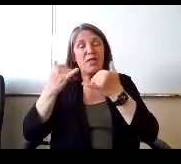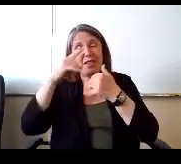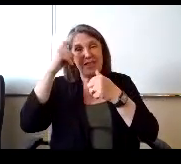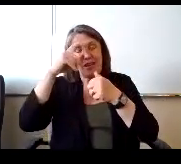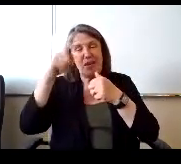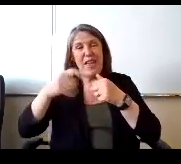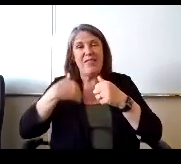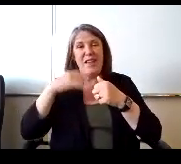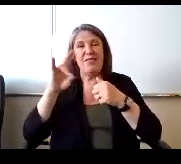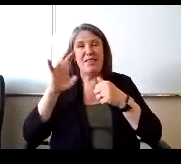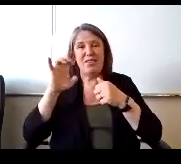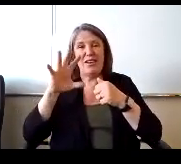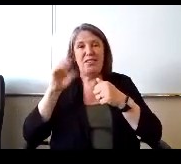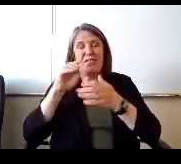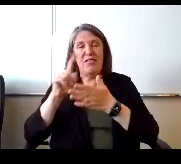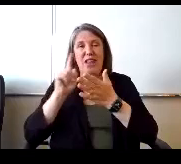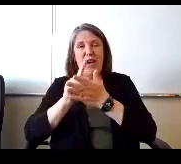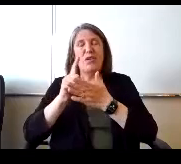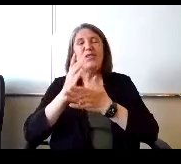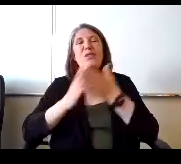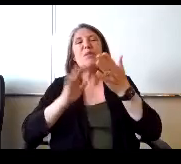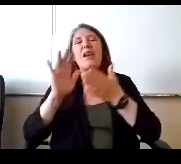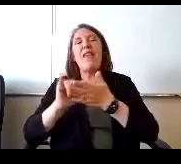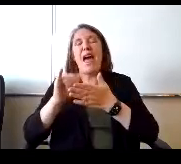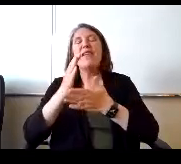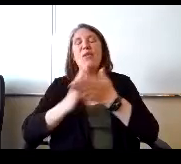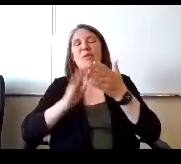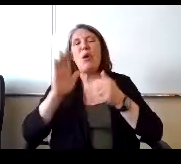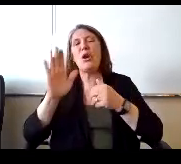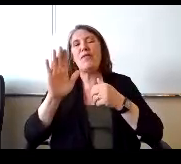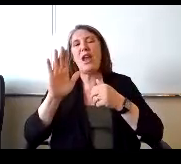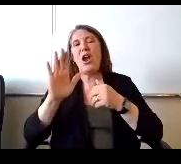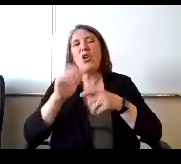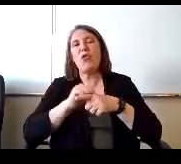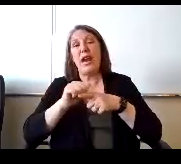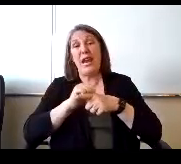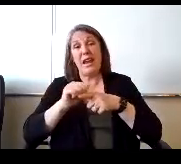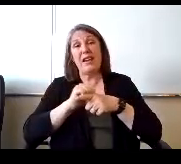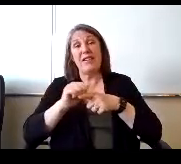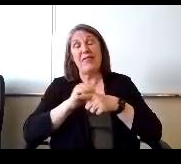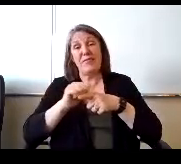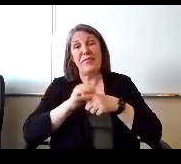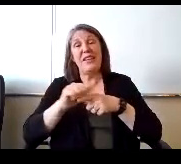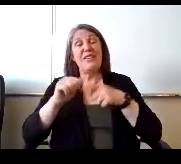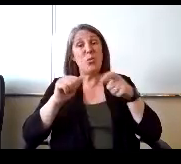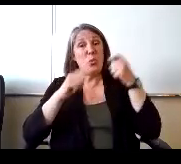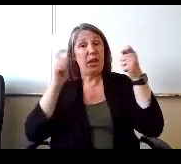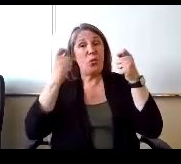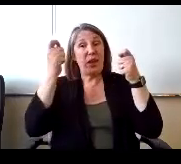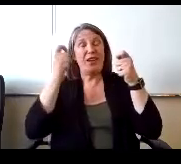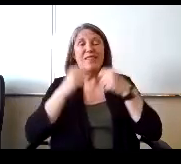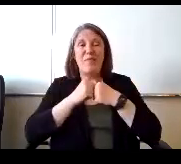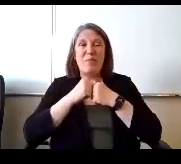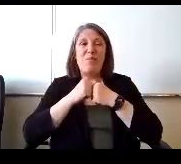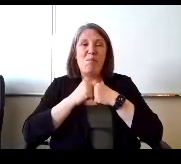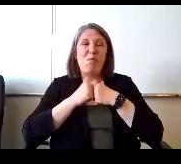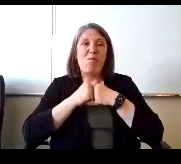so it's part of that. It's part of their. Training so it's a win win's awesome. Yes, OK, so special Ed.